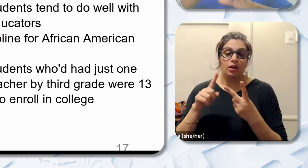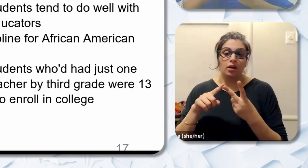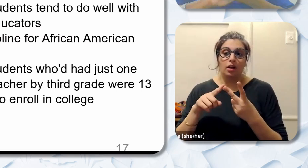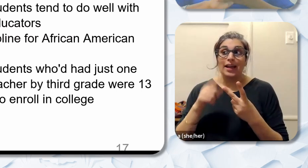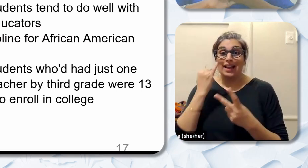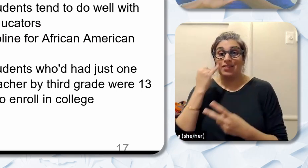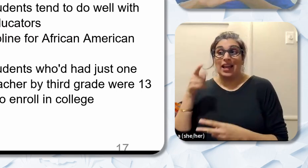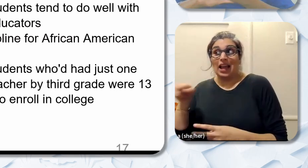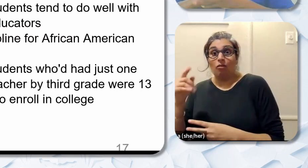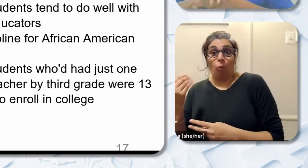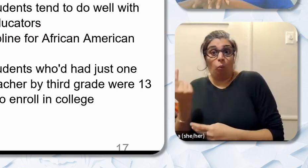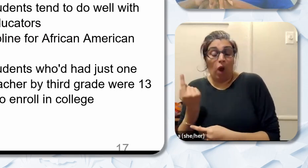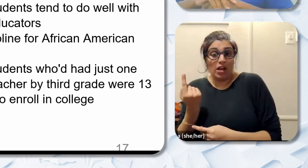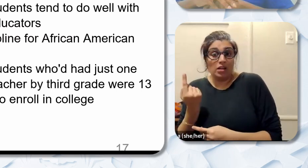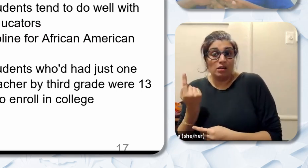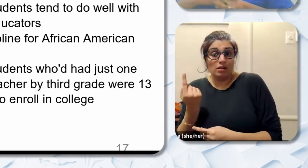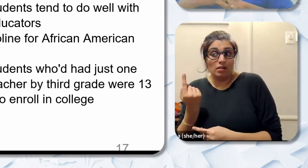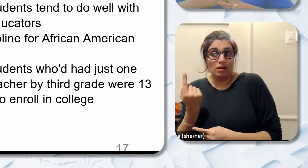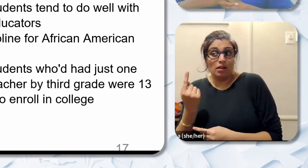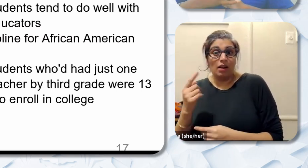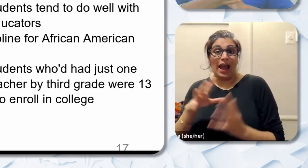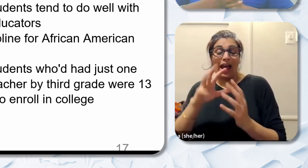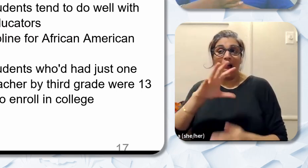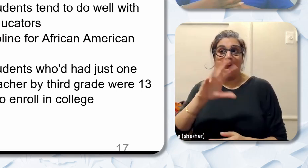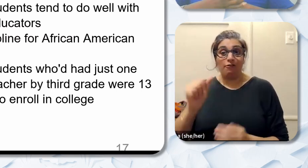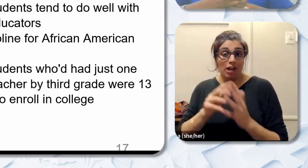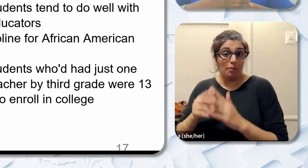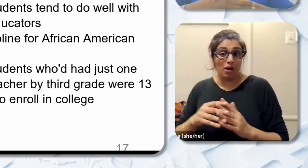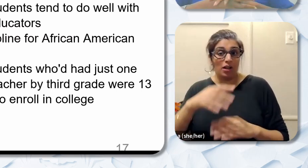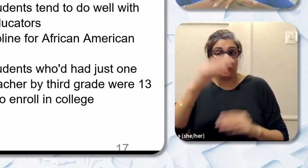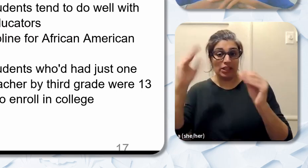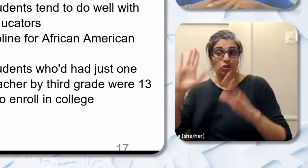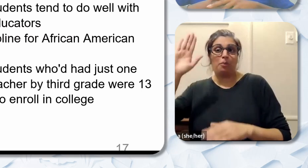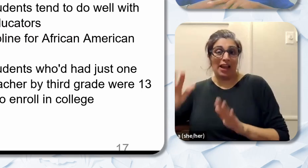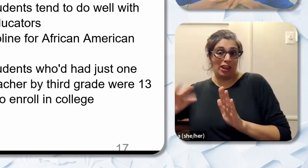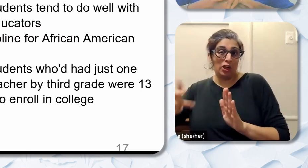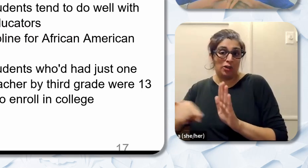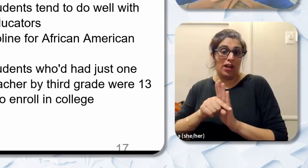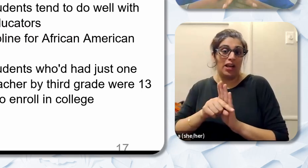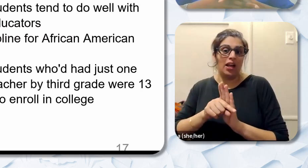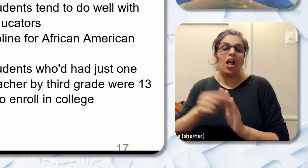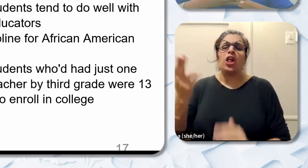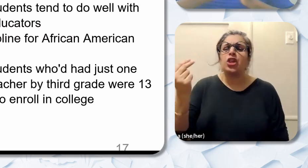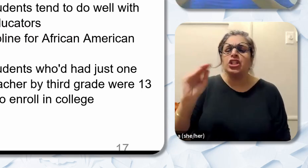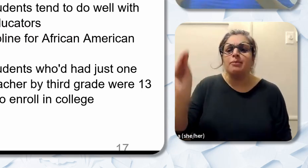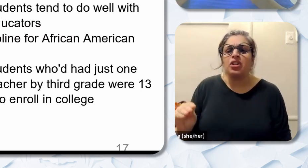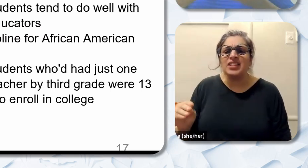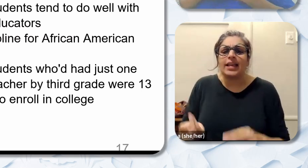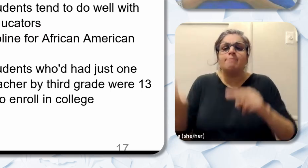by third grade were 13% more likely to enroll in college. I don't know about all of you but